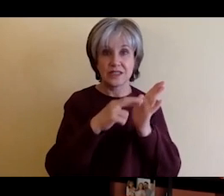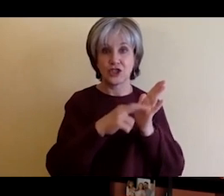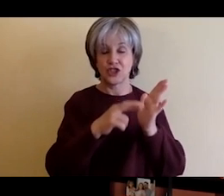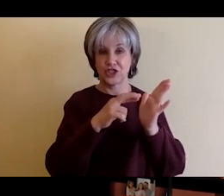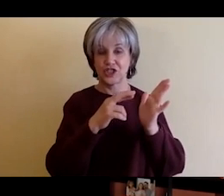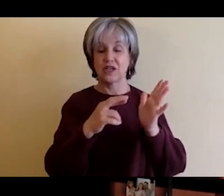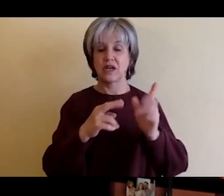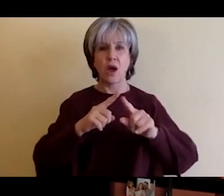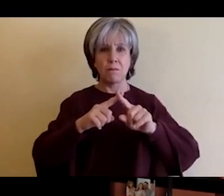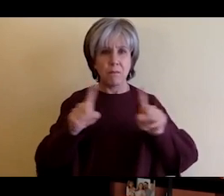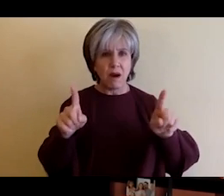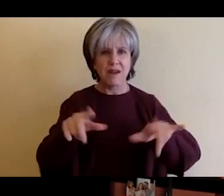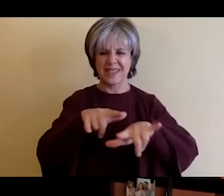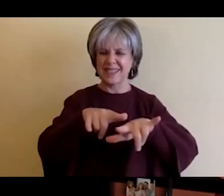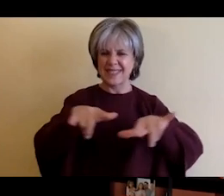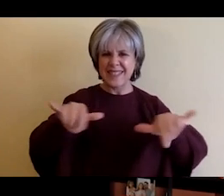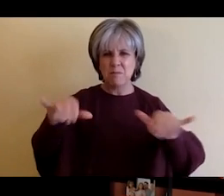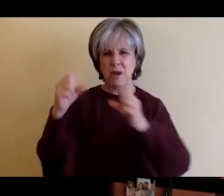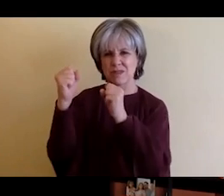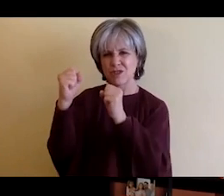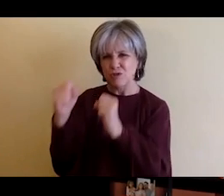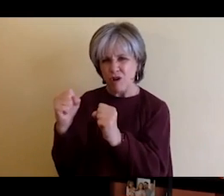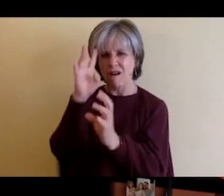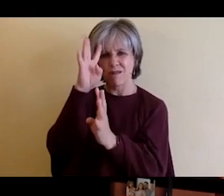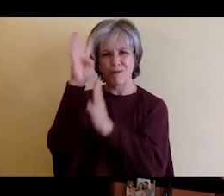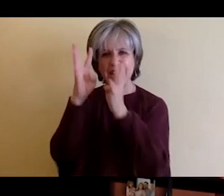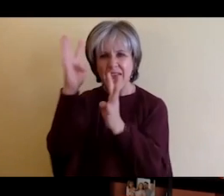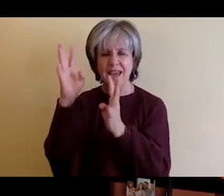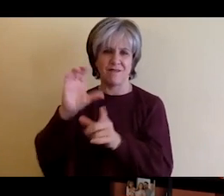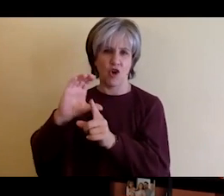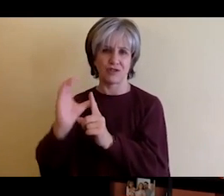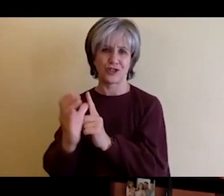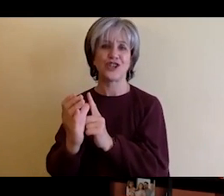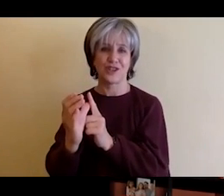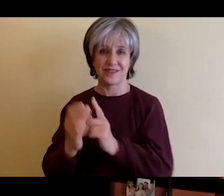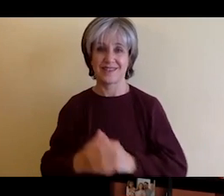creative culture right and you know we sit in the middle of that